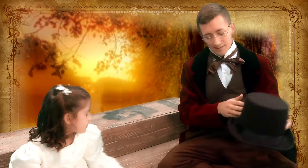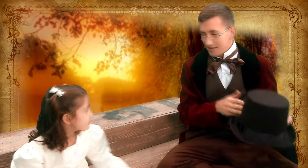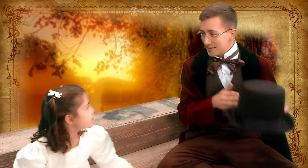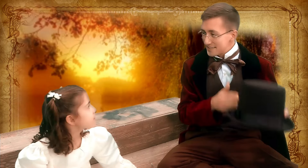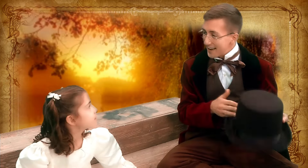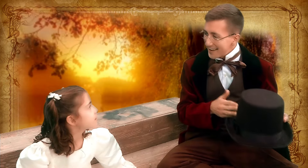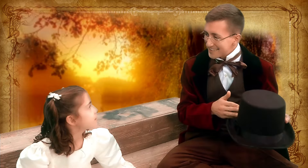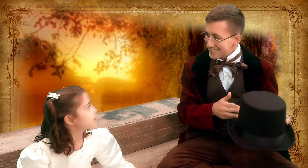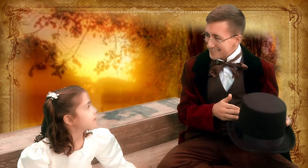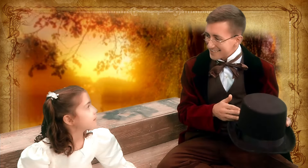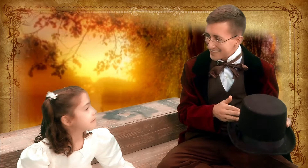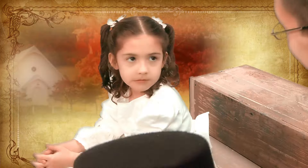Hat.